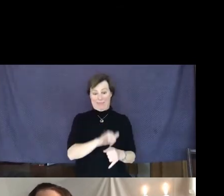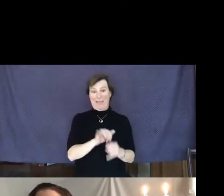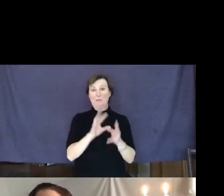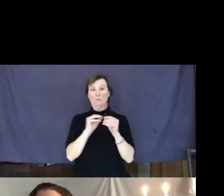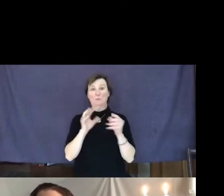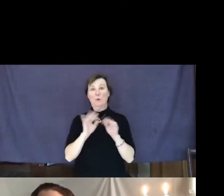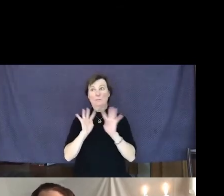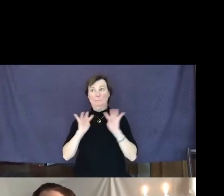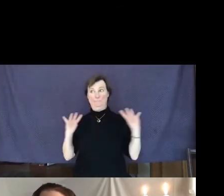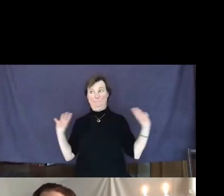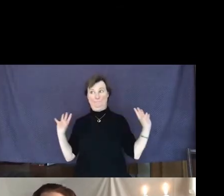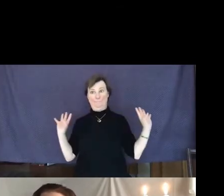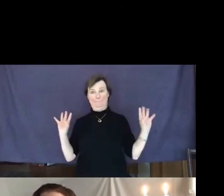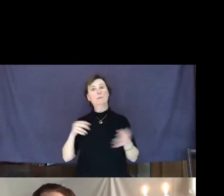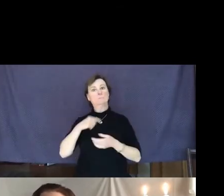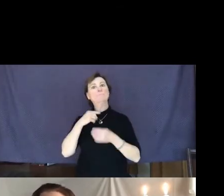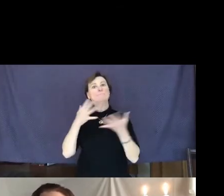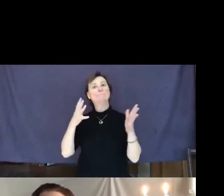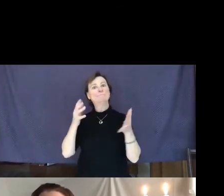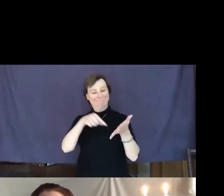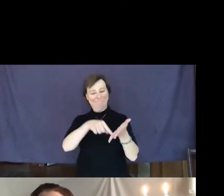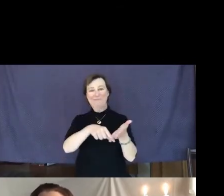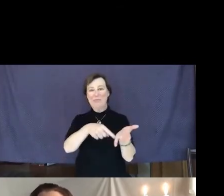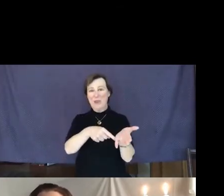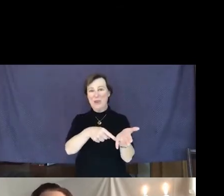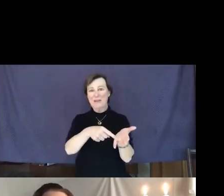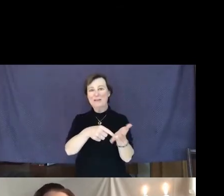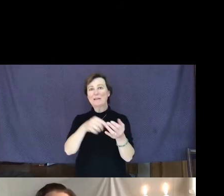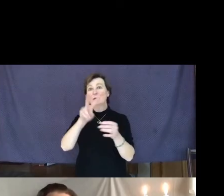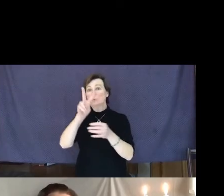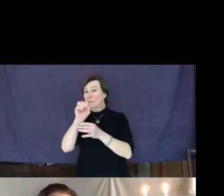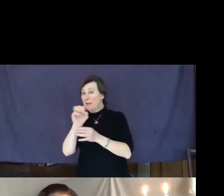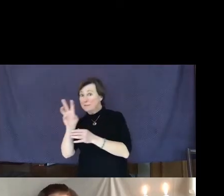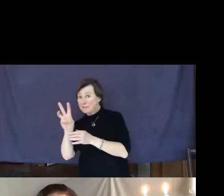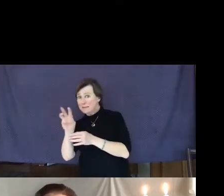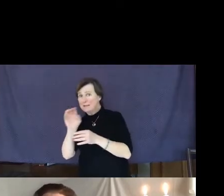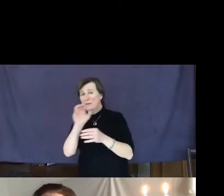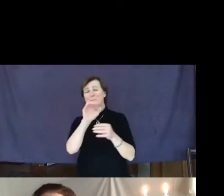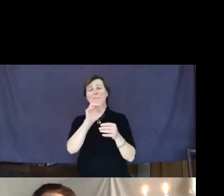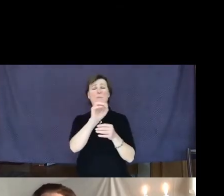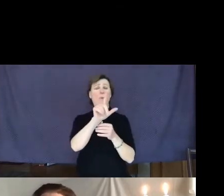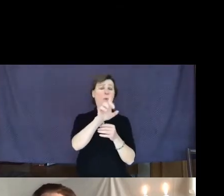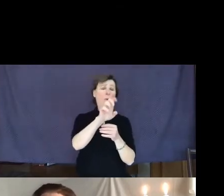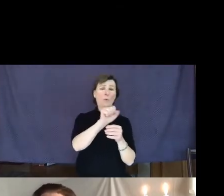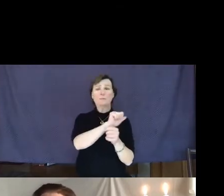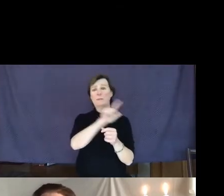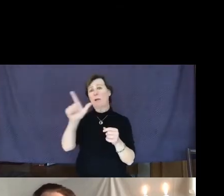By 2006, Olds and everyone else involved was deceased.